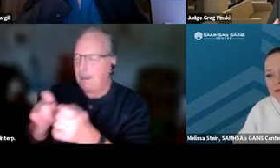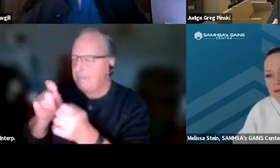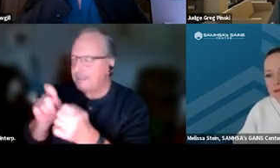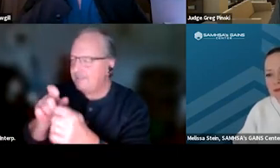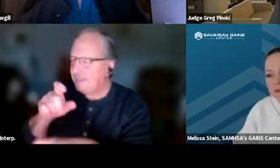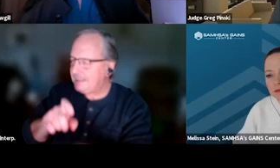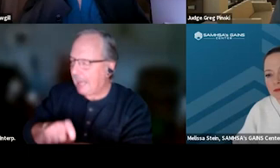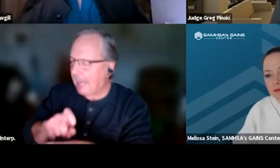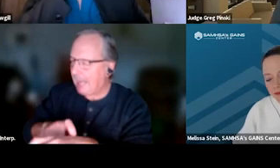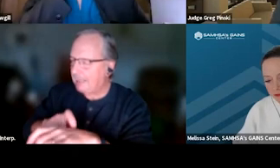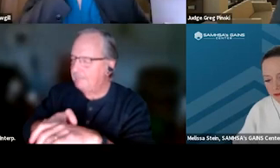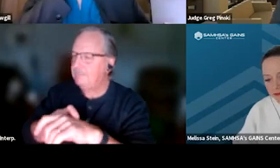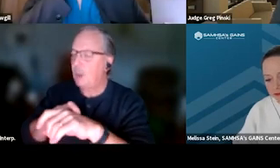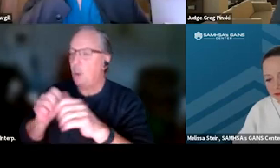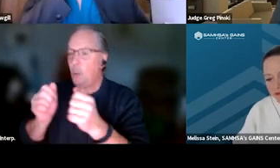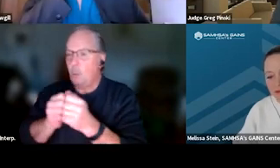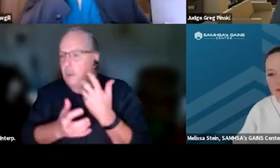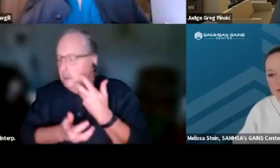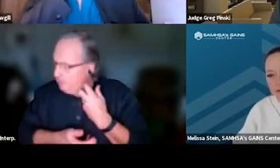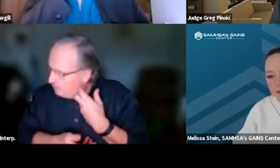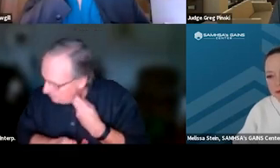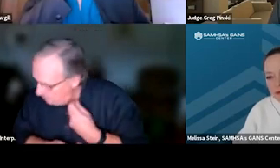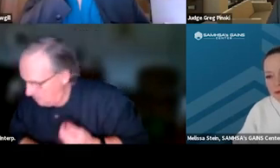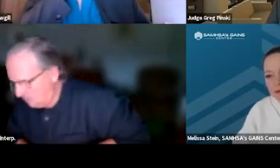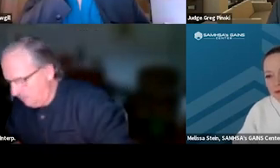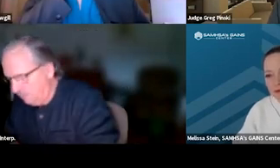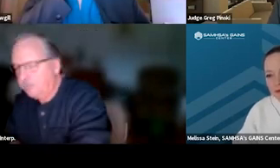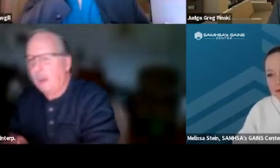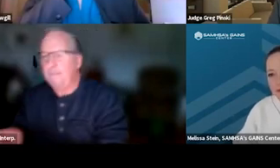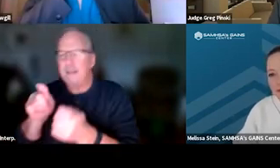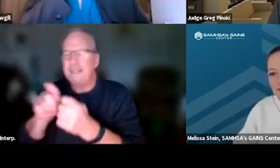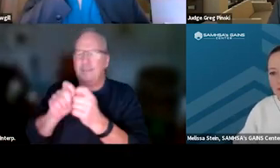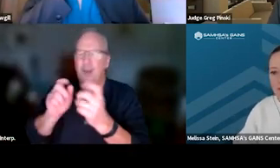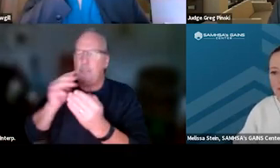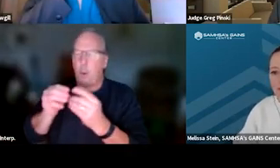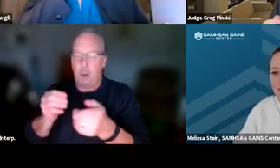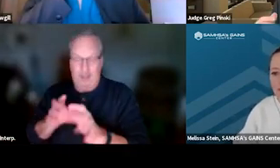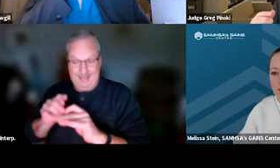with certain programs, as I explained, where the team is very cohesive,